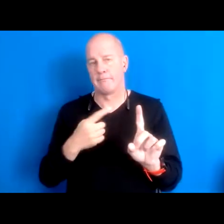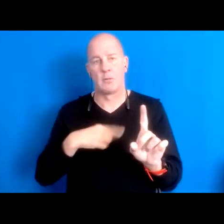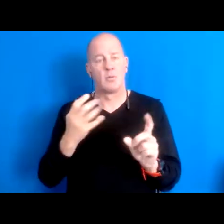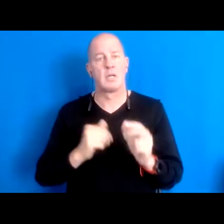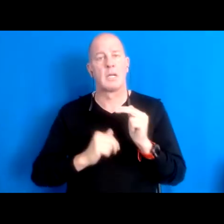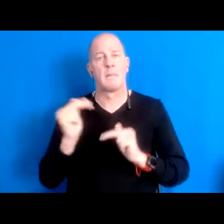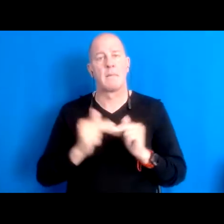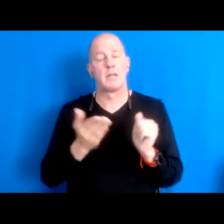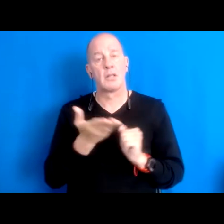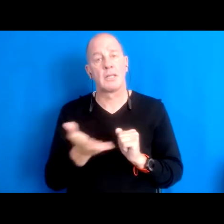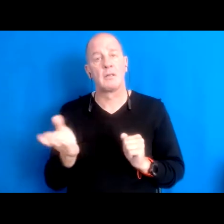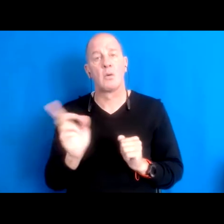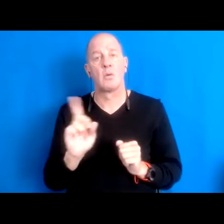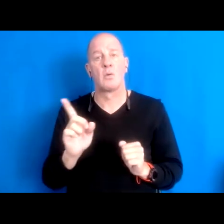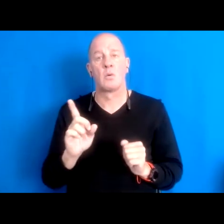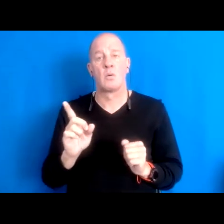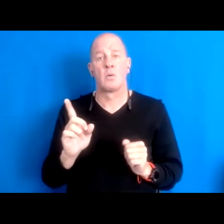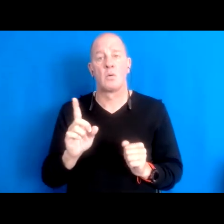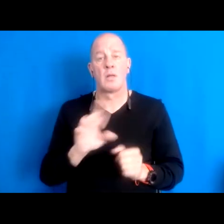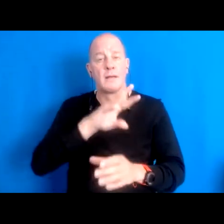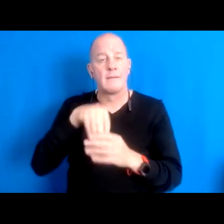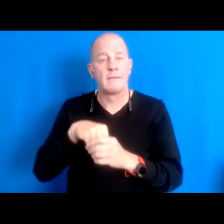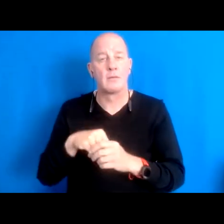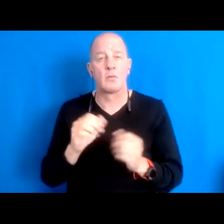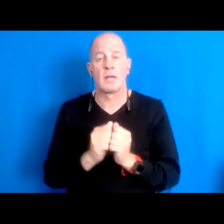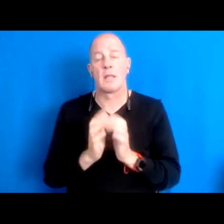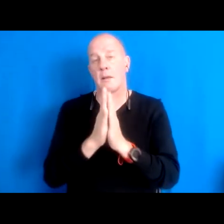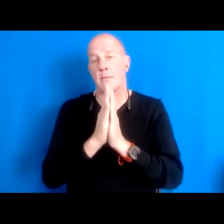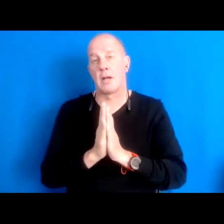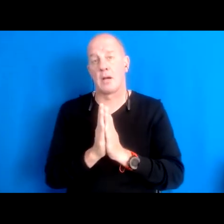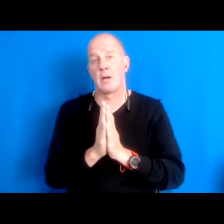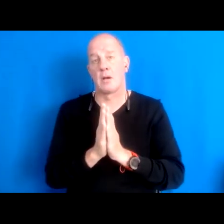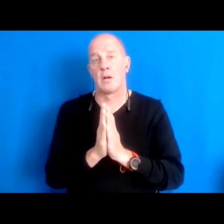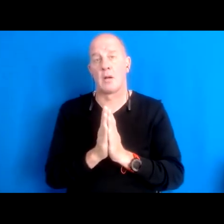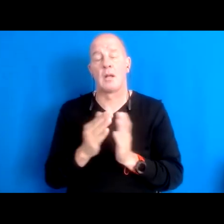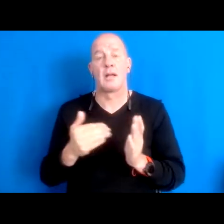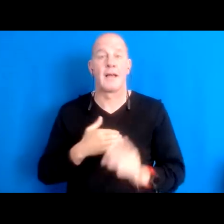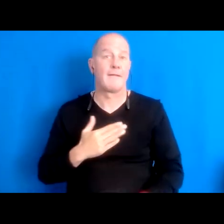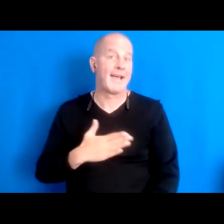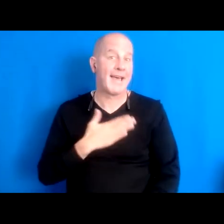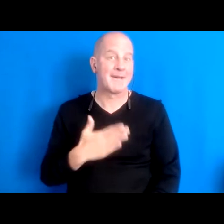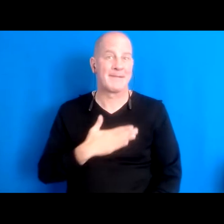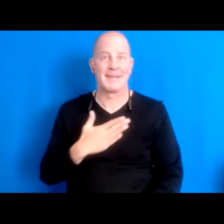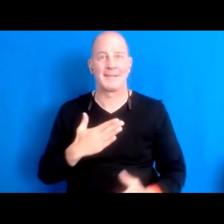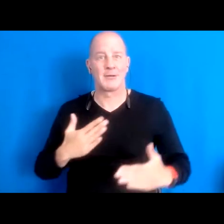at and fuse with with prayer us with, with happiness and joy and with with a long lasting